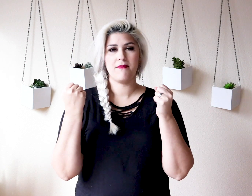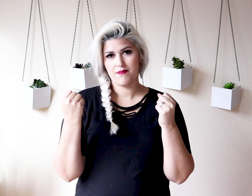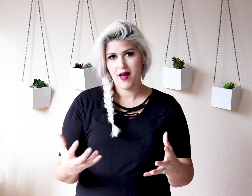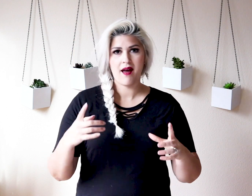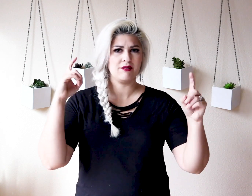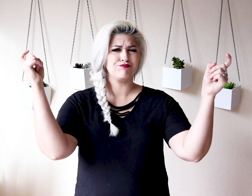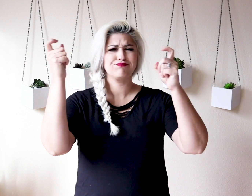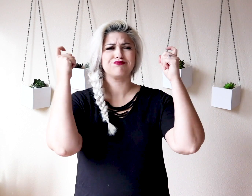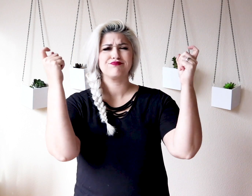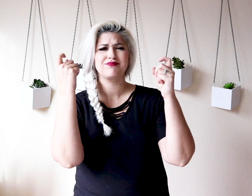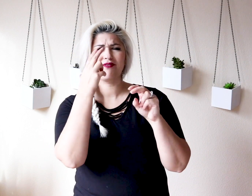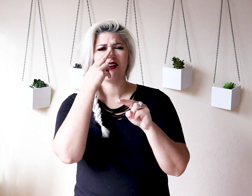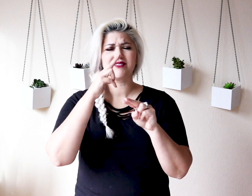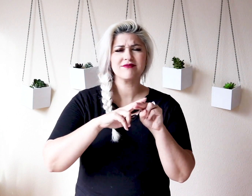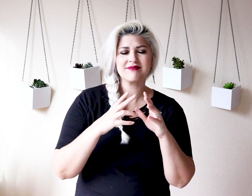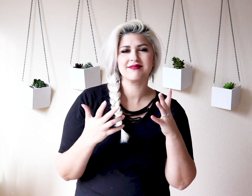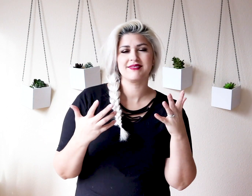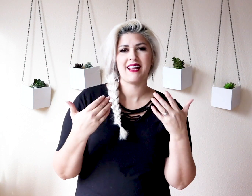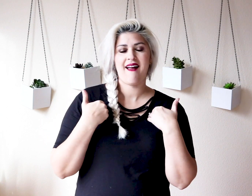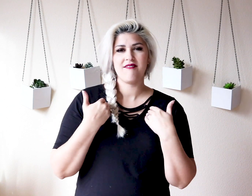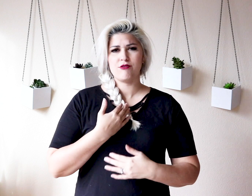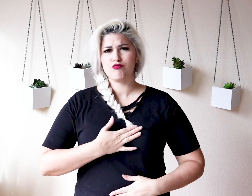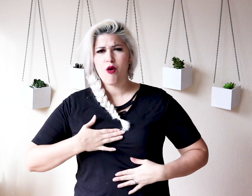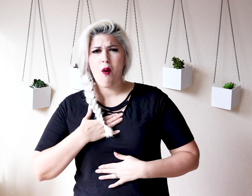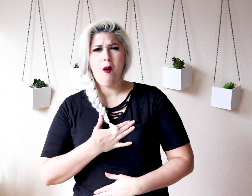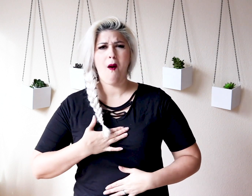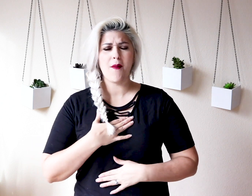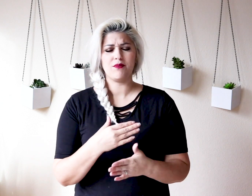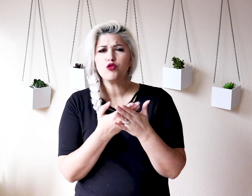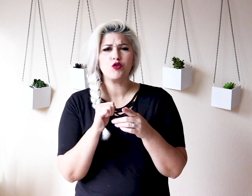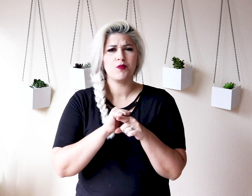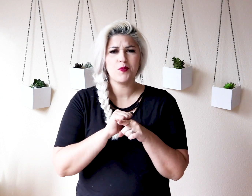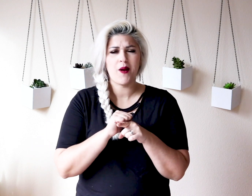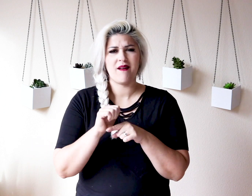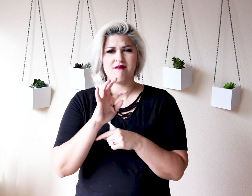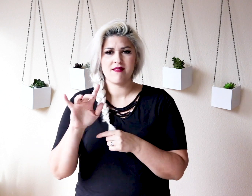So this month there are many, many, many celebrations fund celebrations that we have people can enjoy.